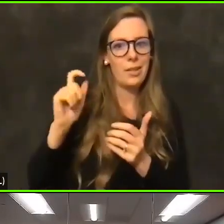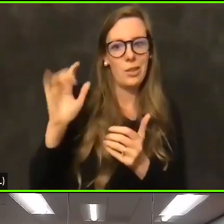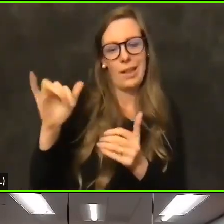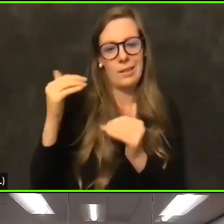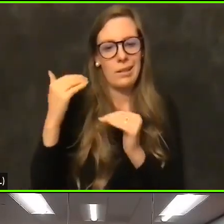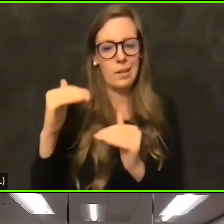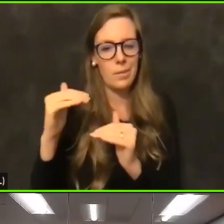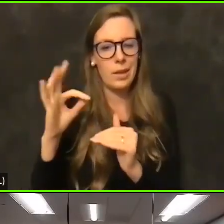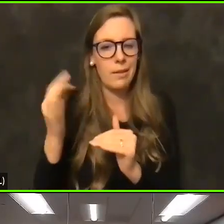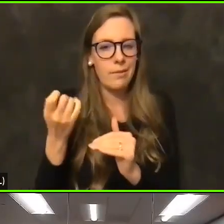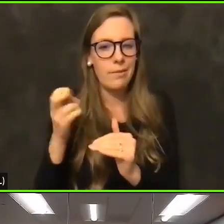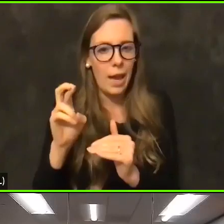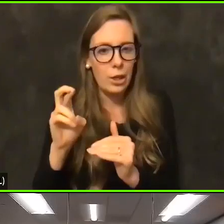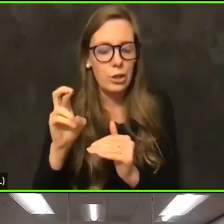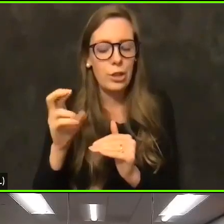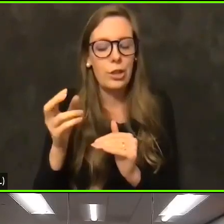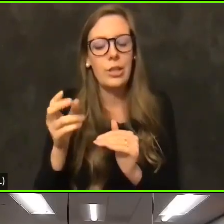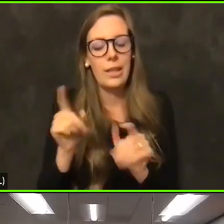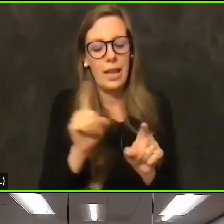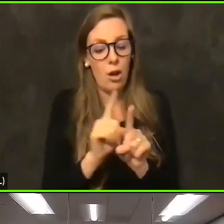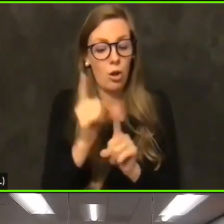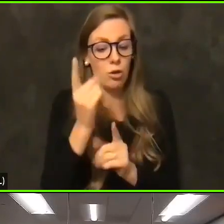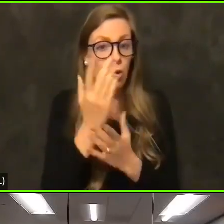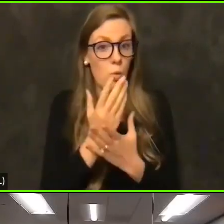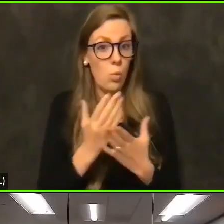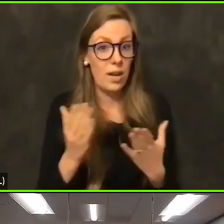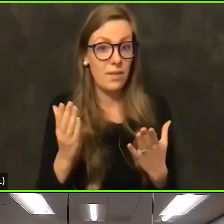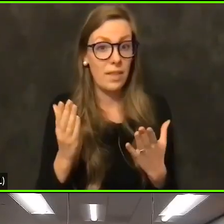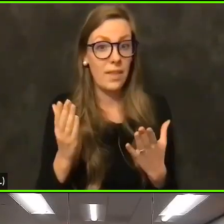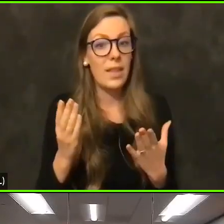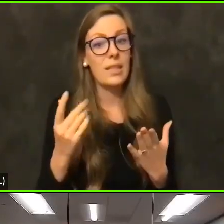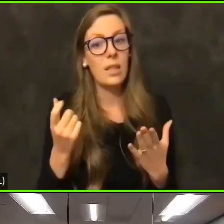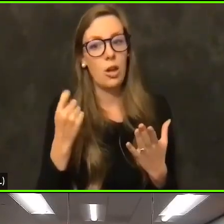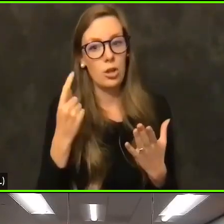And also one of the things we are understanding is maybe starting next week,